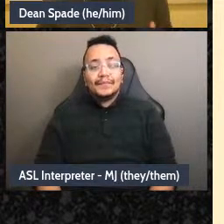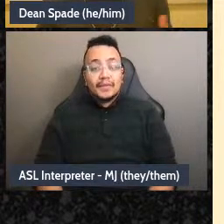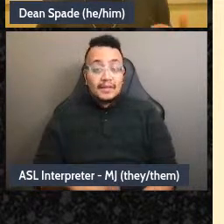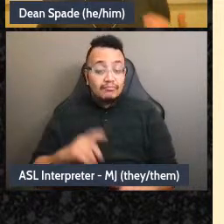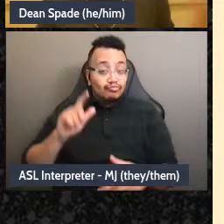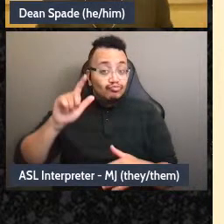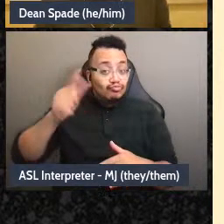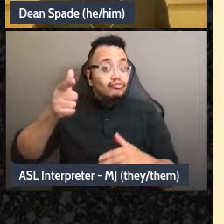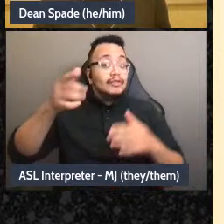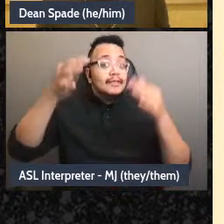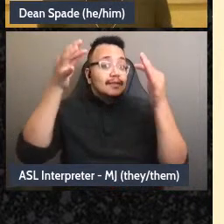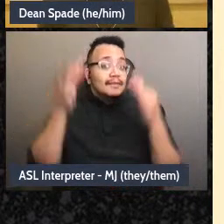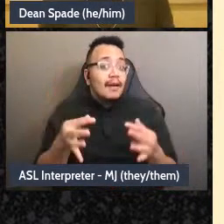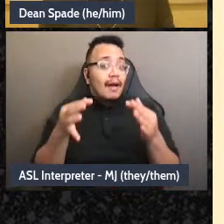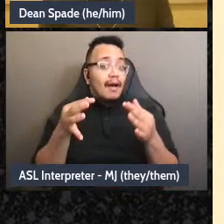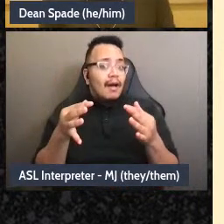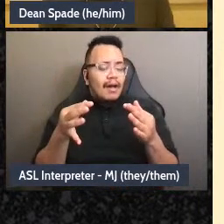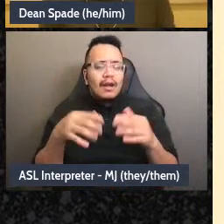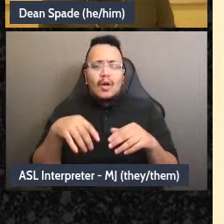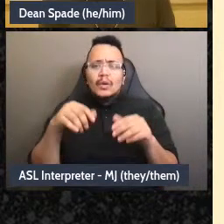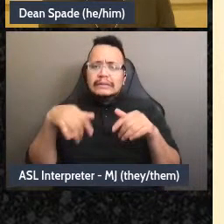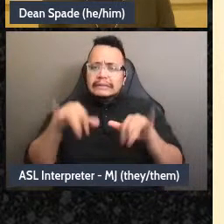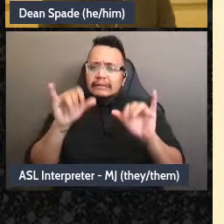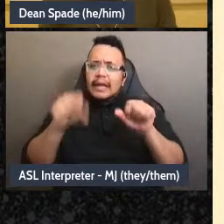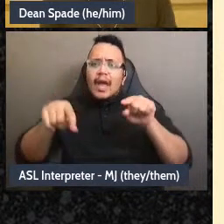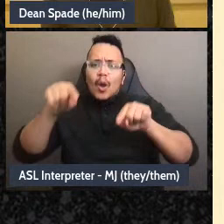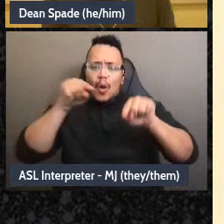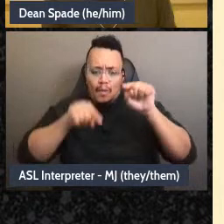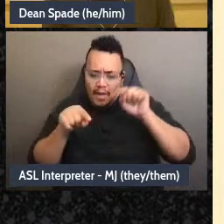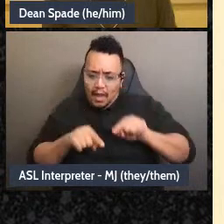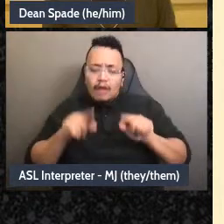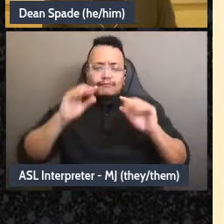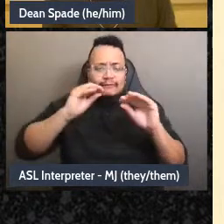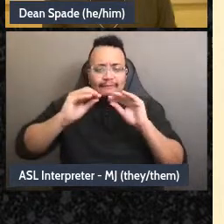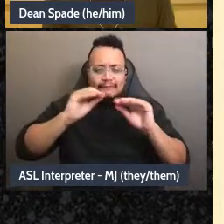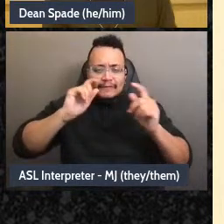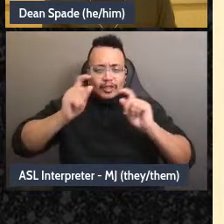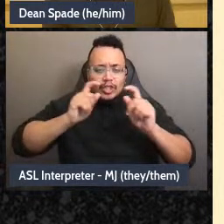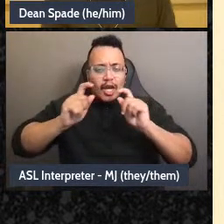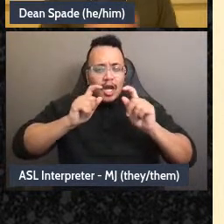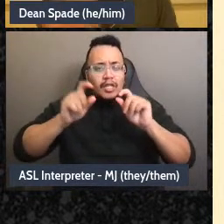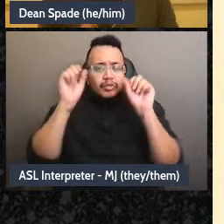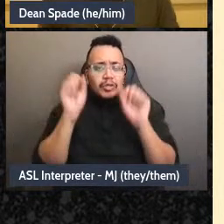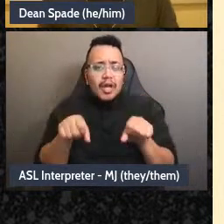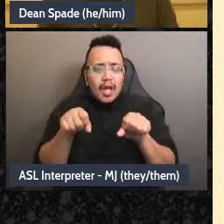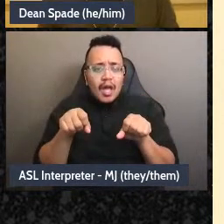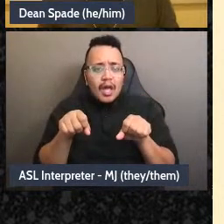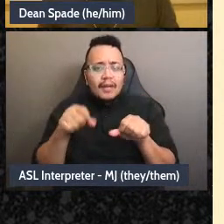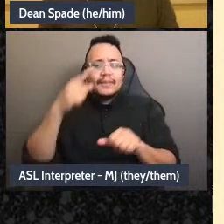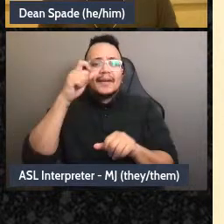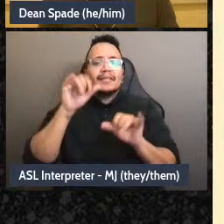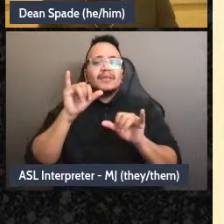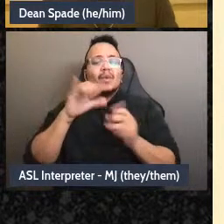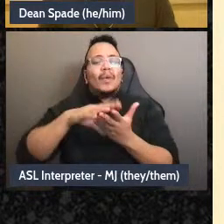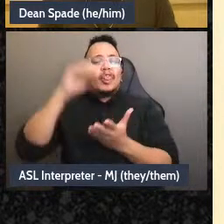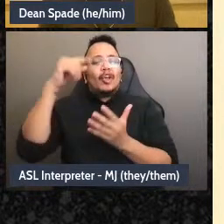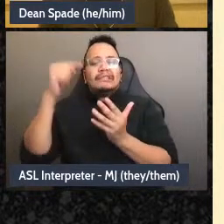we can revisit it we can be like “Oh I want to propose that we changed what we all agreed to last time because we've learned this new information” or, “it's not working out” and